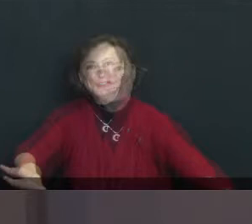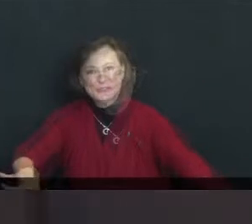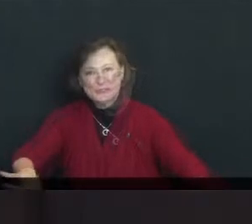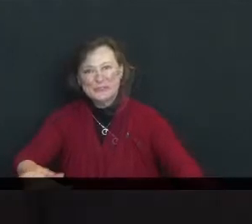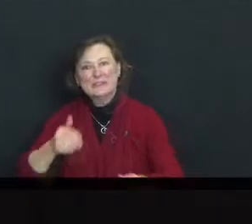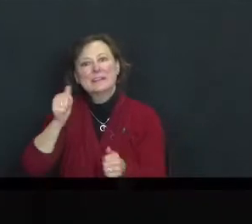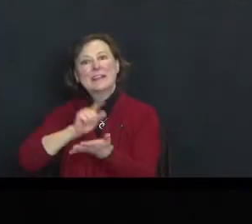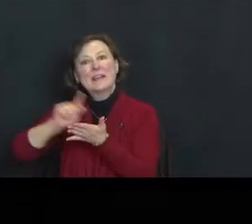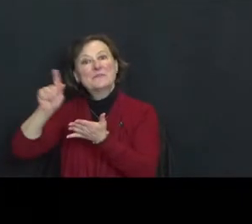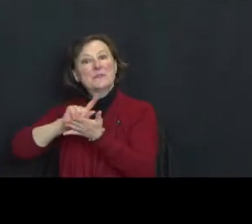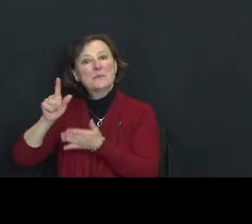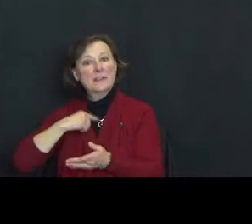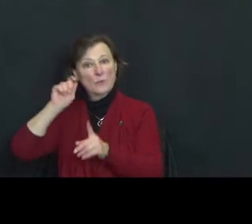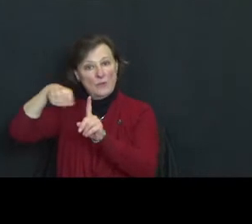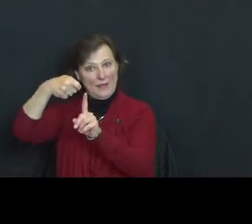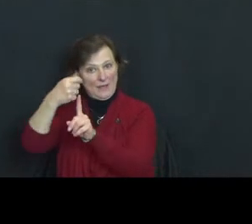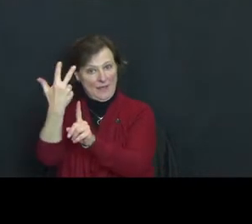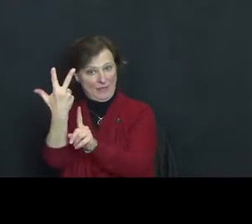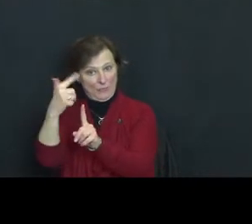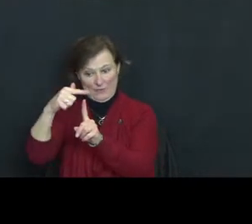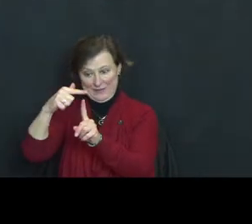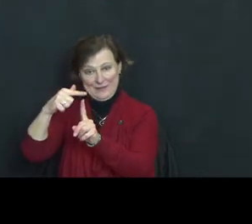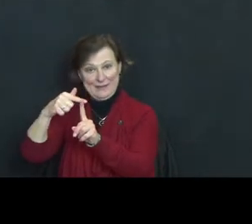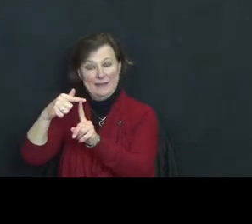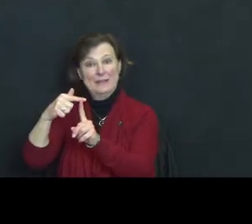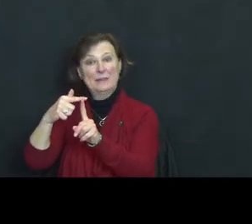Each week we light three chalices.